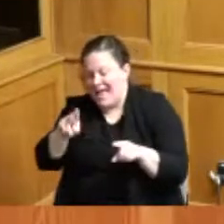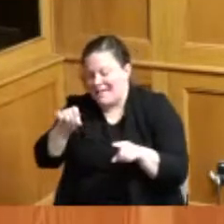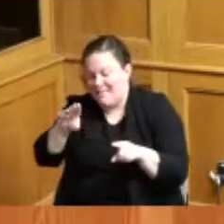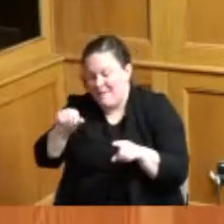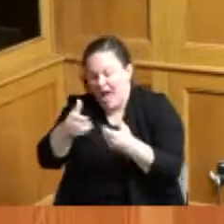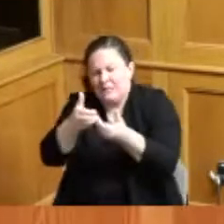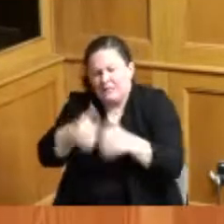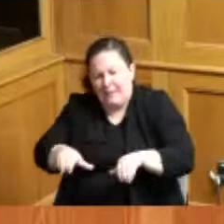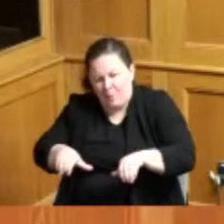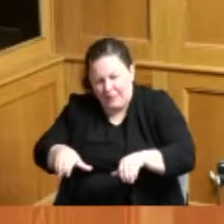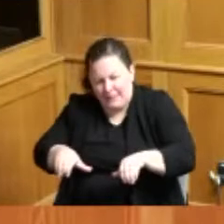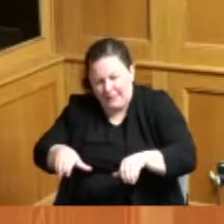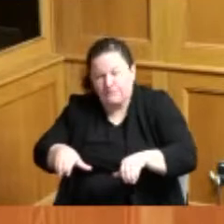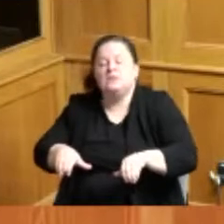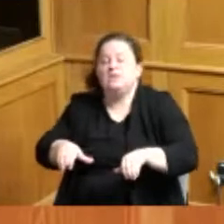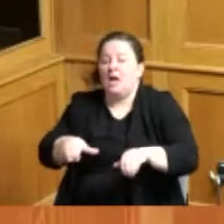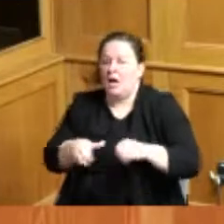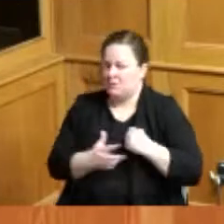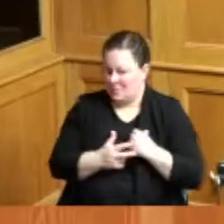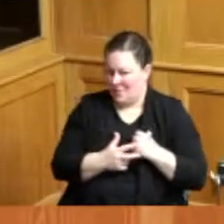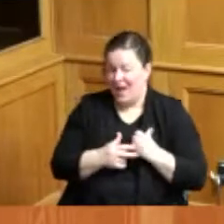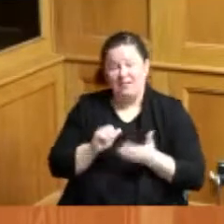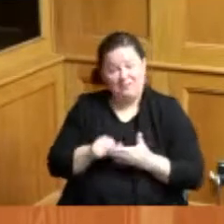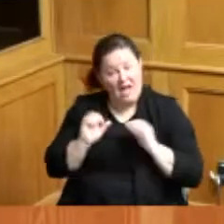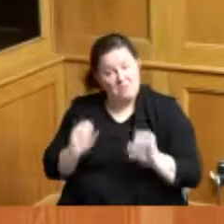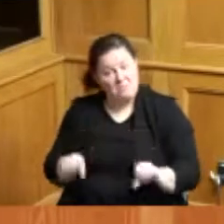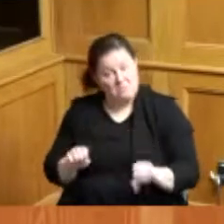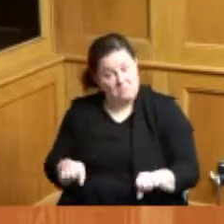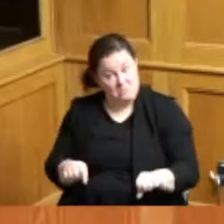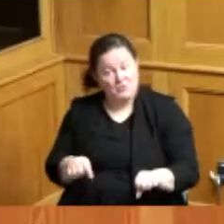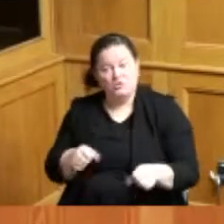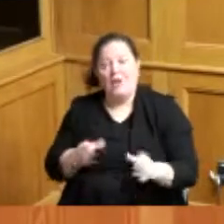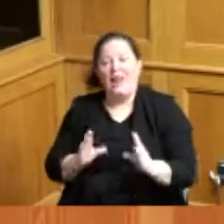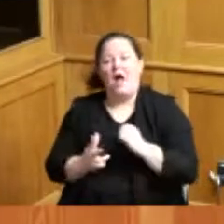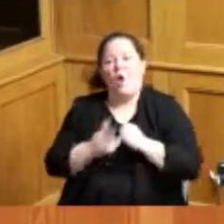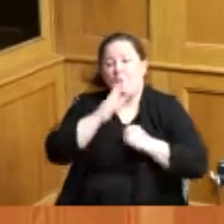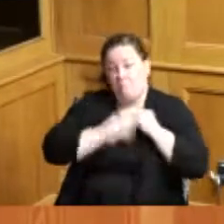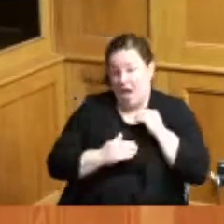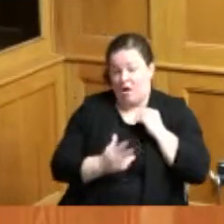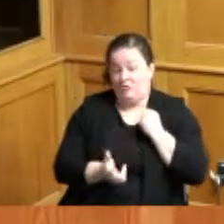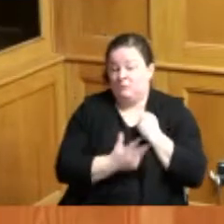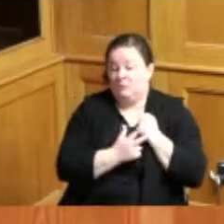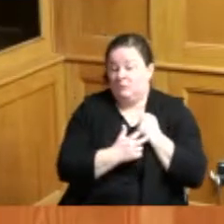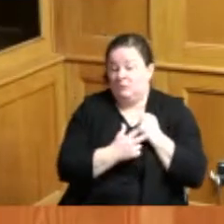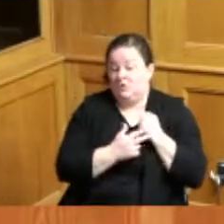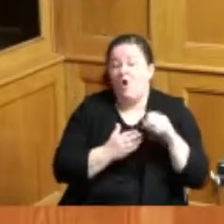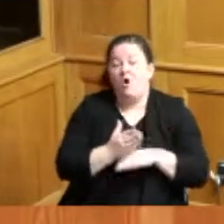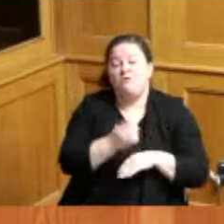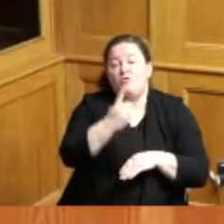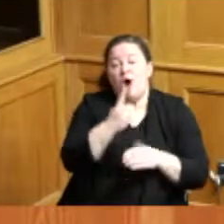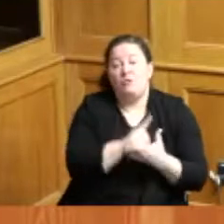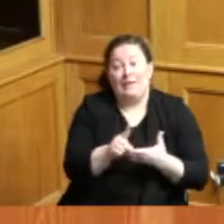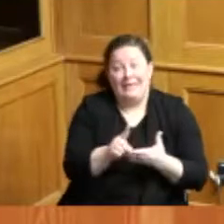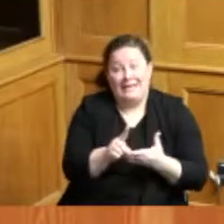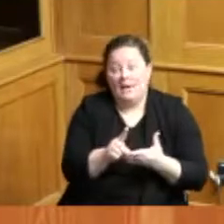this new process allowed blood to be stored for more than a week which was a maximum at that time